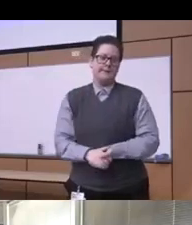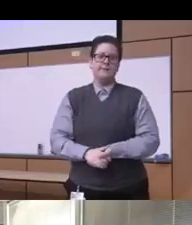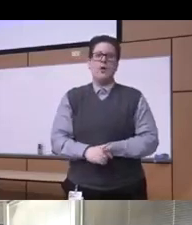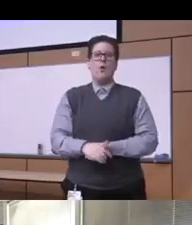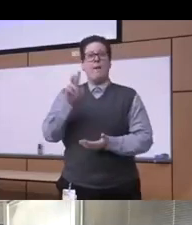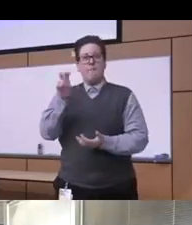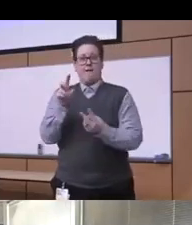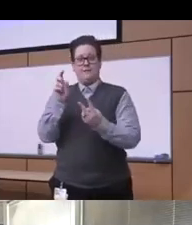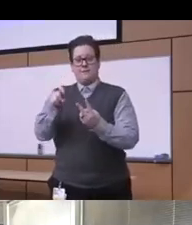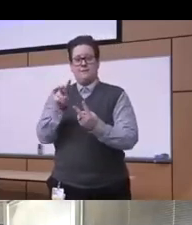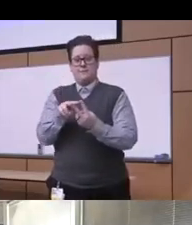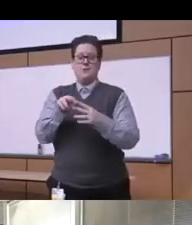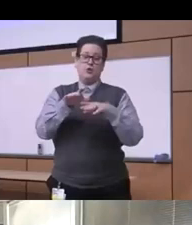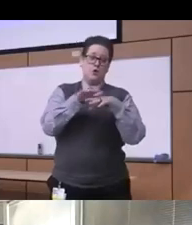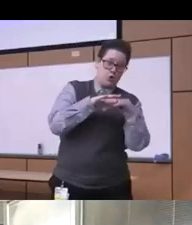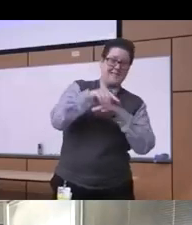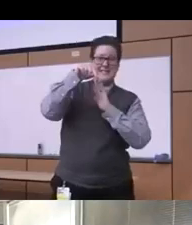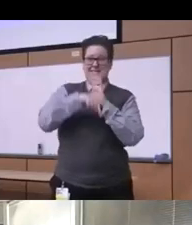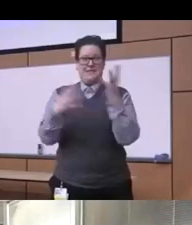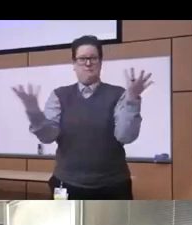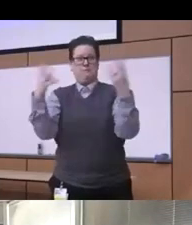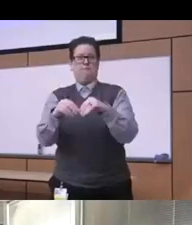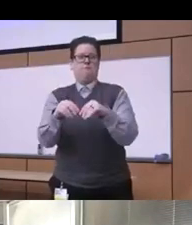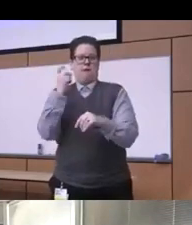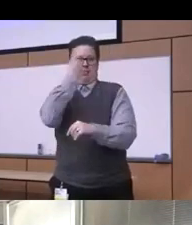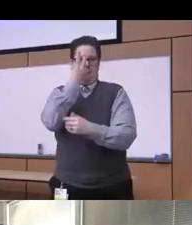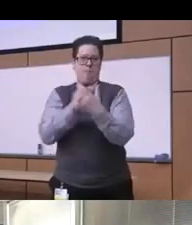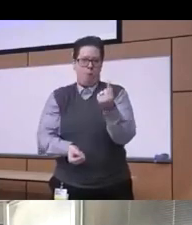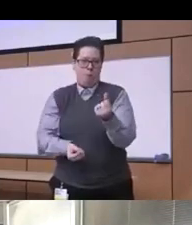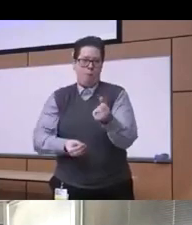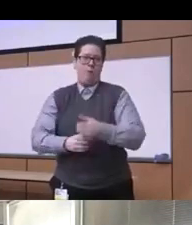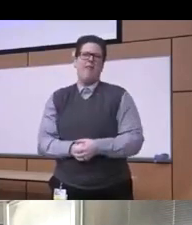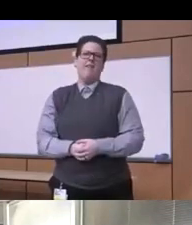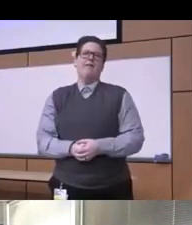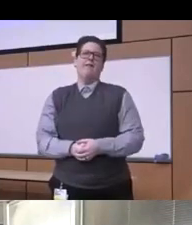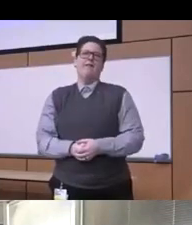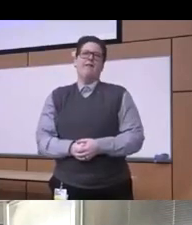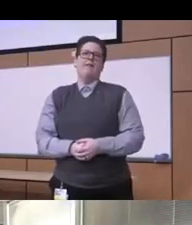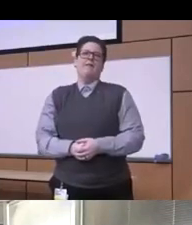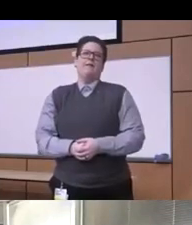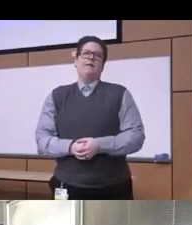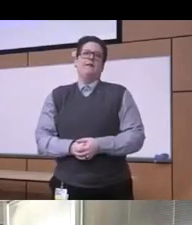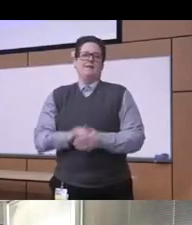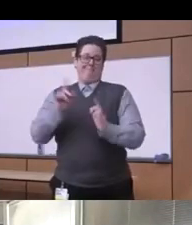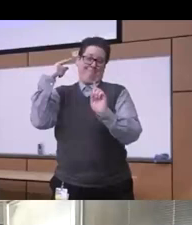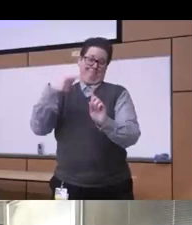two things into considerations so which leads up to really you know cultural adaptation all